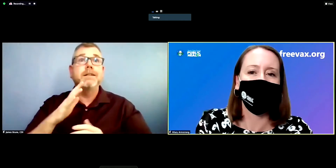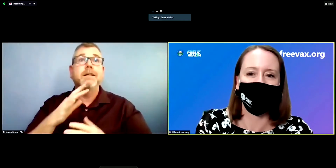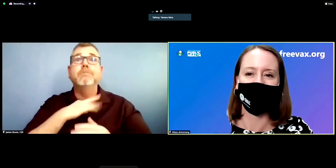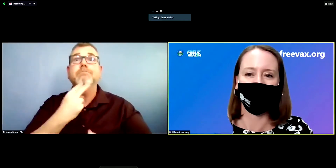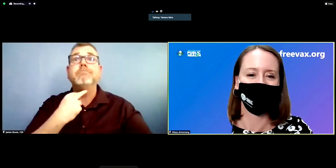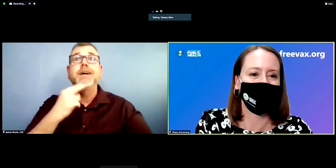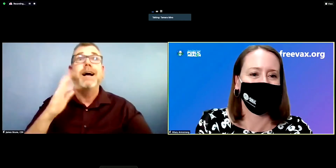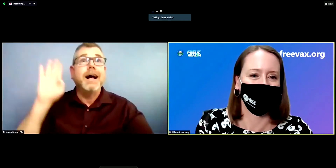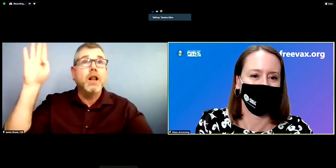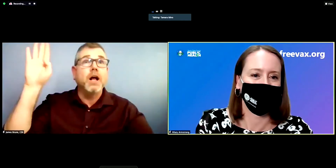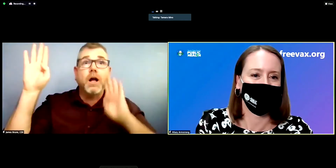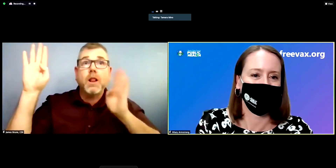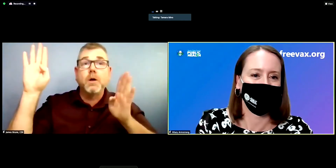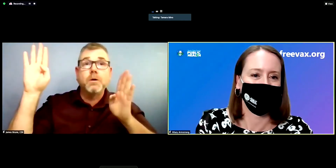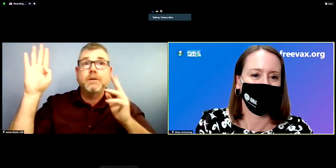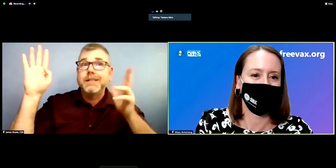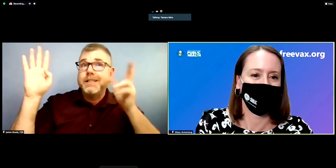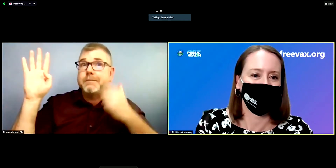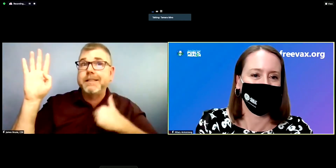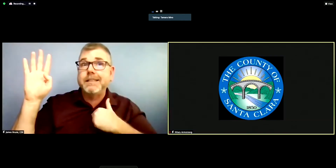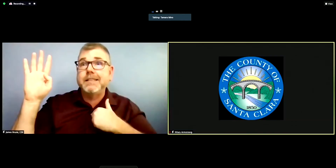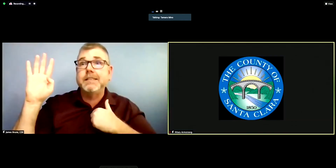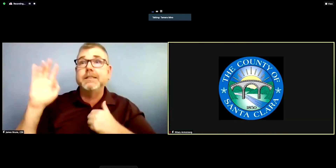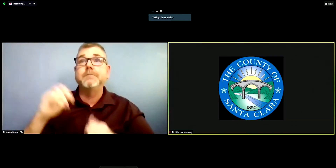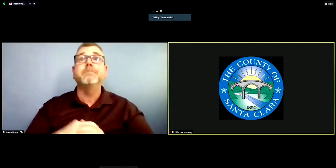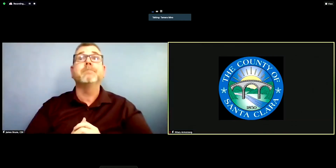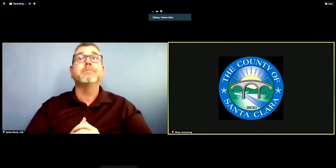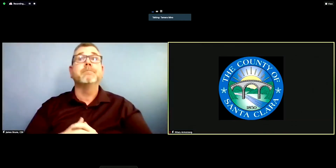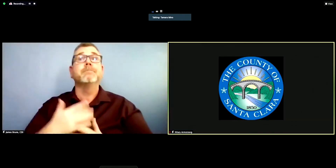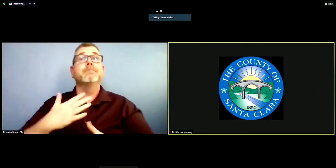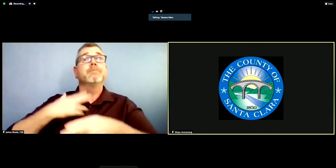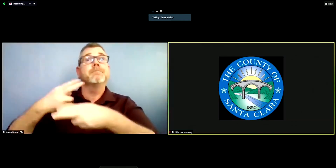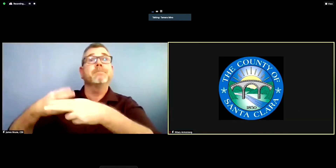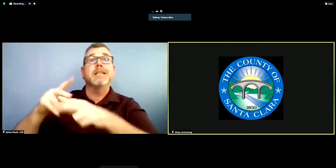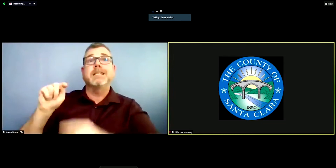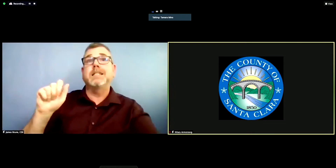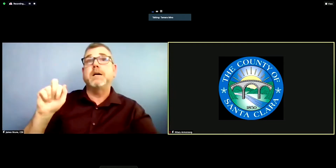yes This is Tamra Amino with Univision Spanish stations,